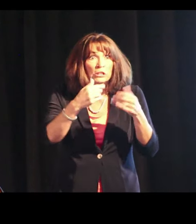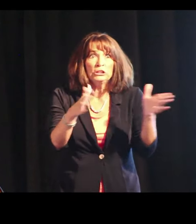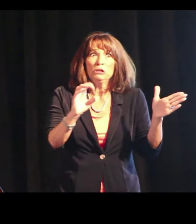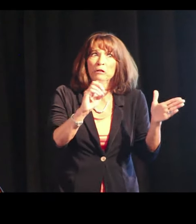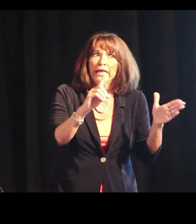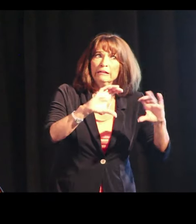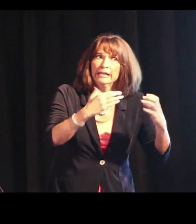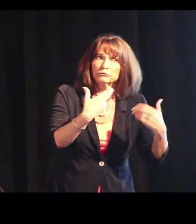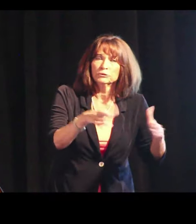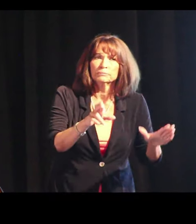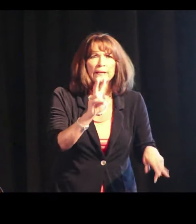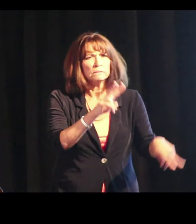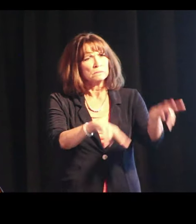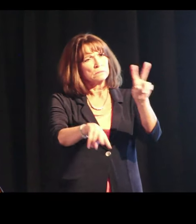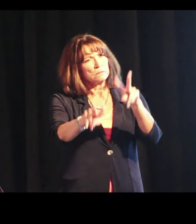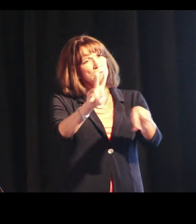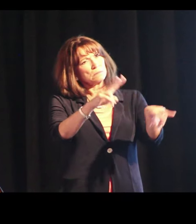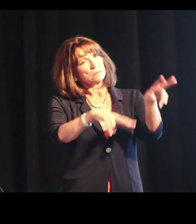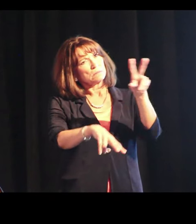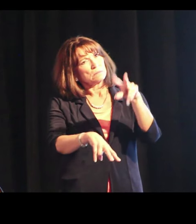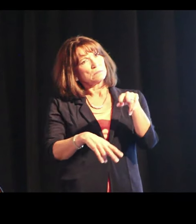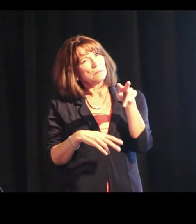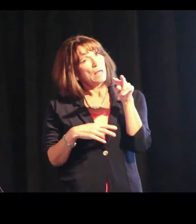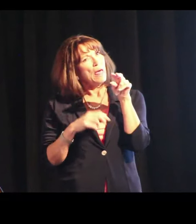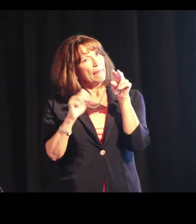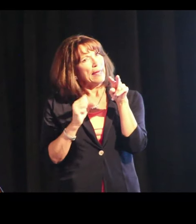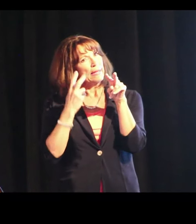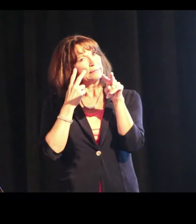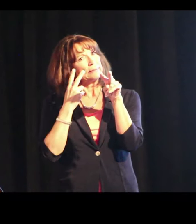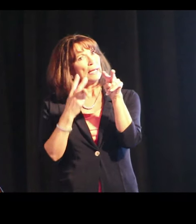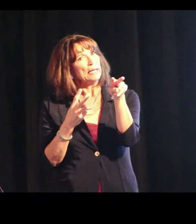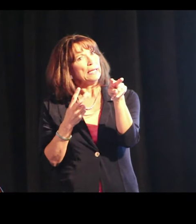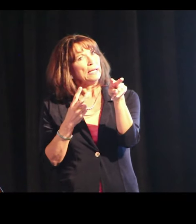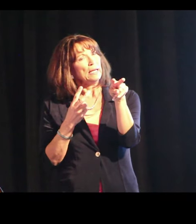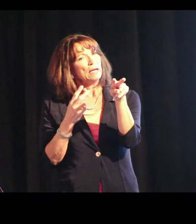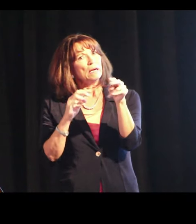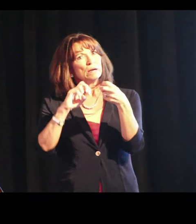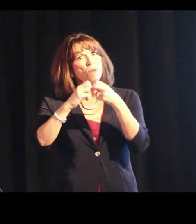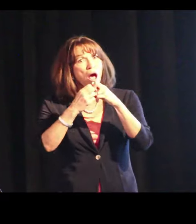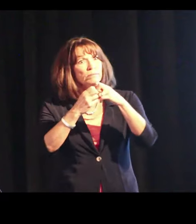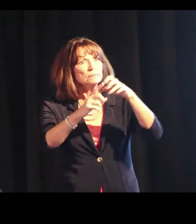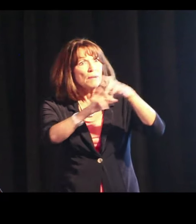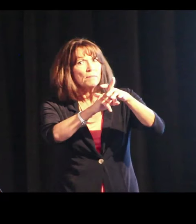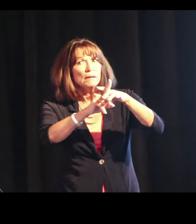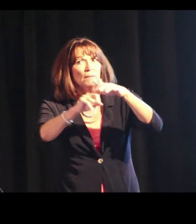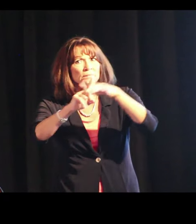Deaf adults are going to a general ed classrooms, they can see the problems coming up.